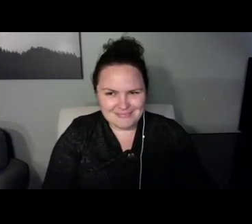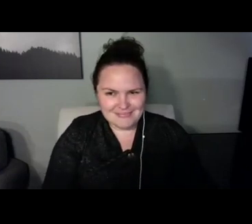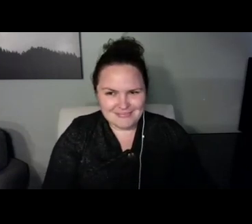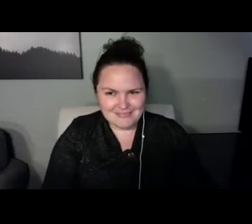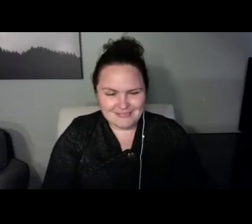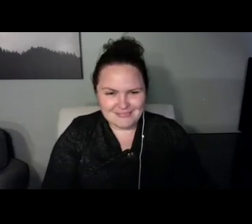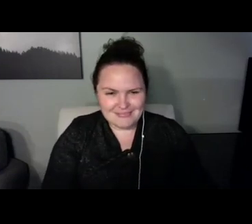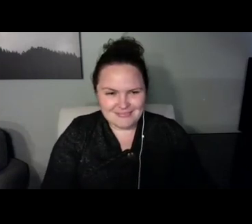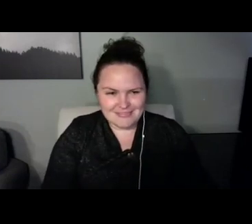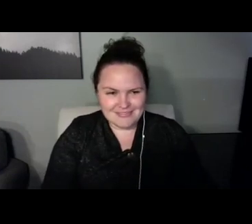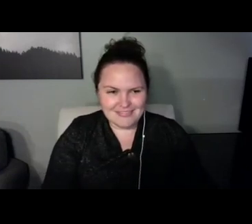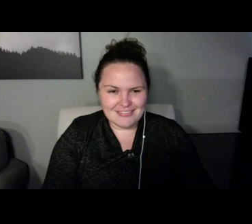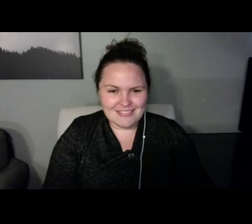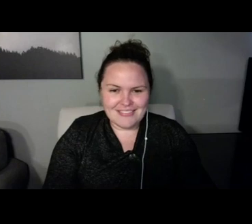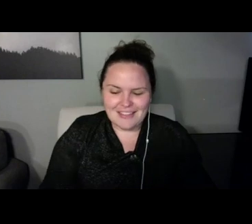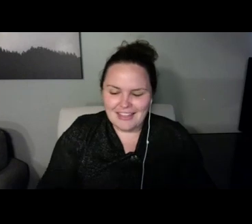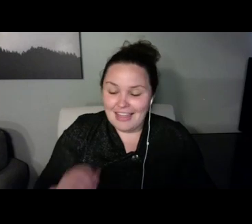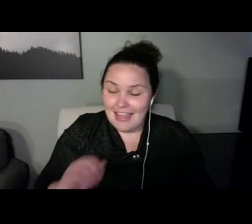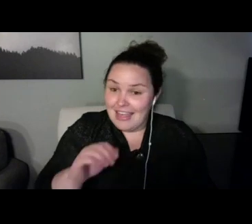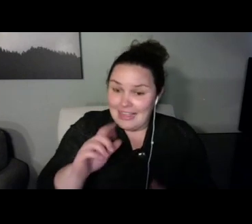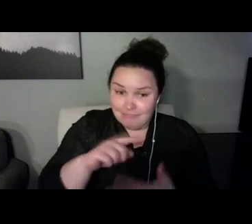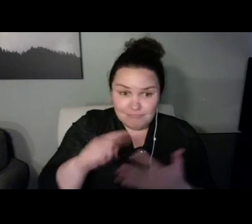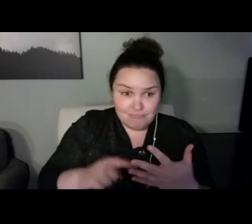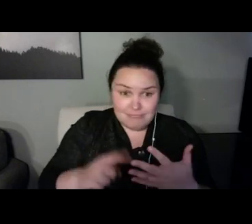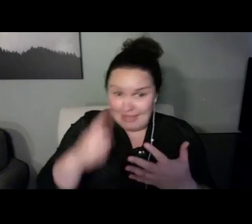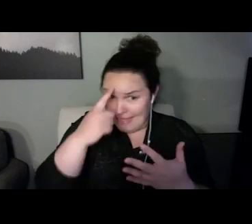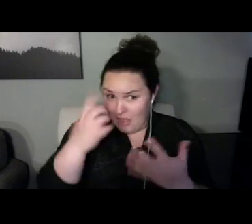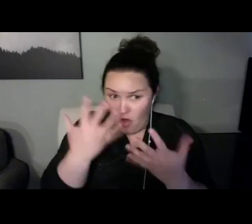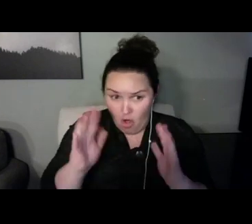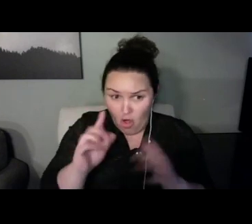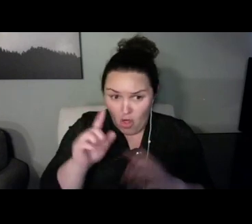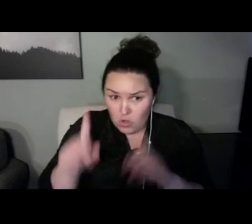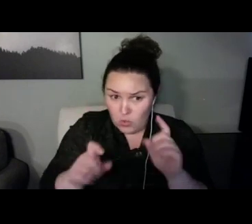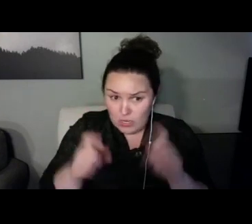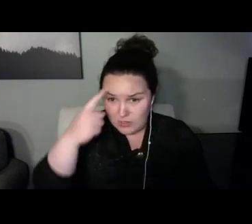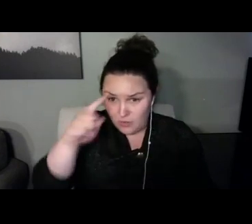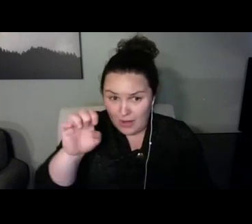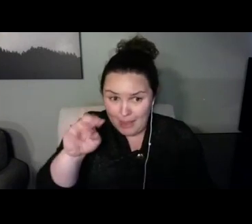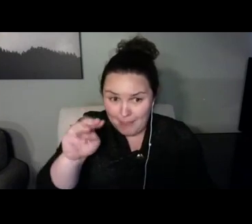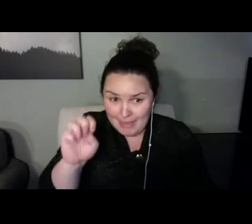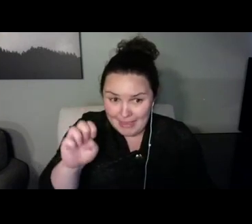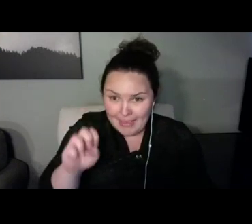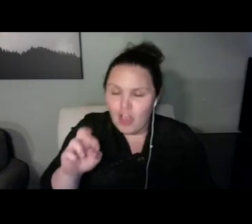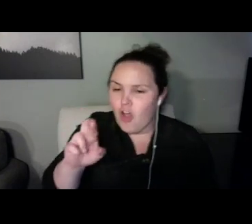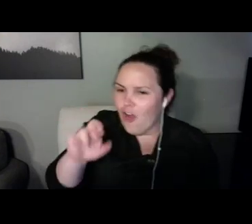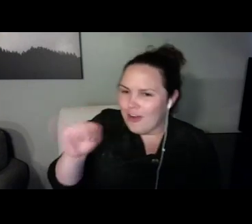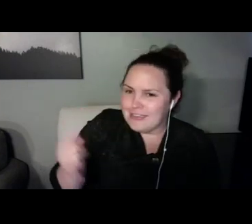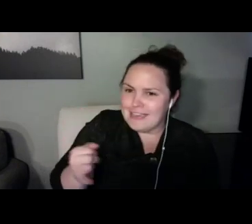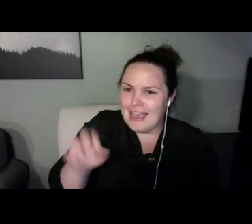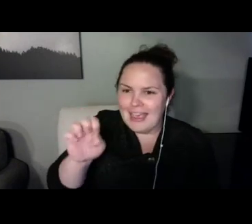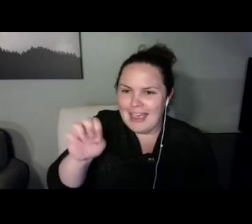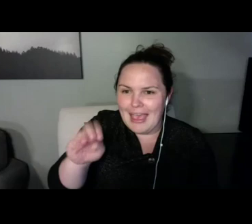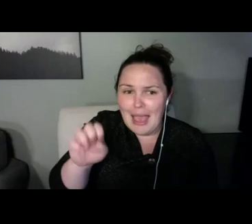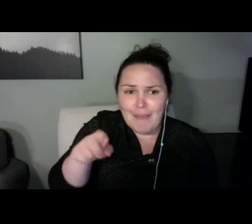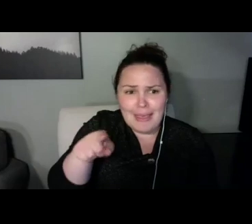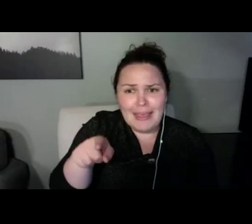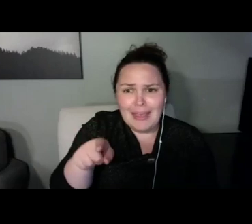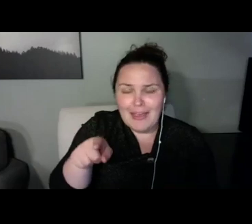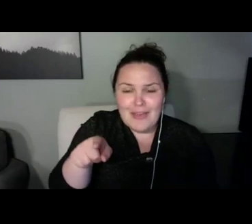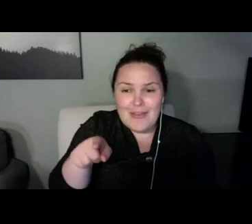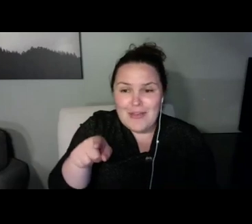Jen: One other question just came in. Eme is wondering how old is Hannah and how